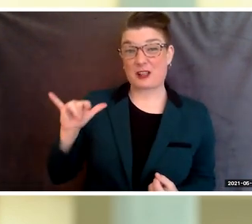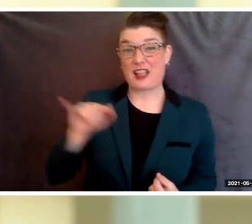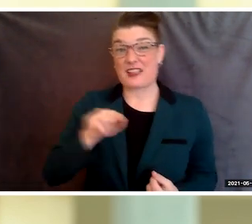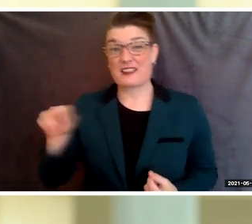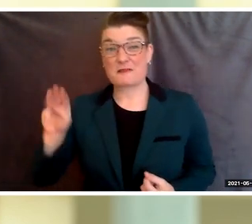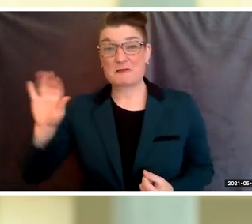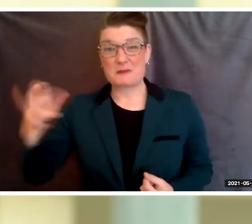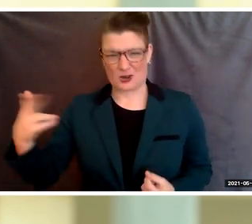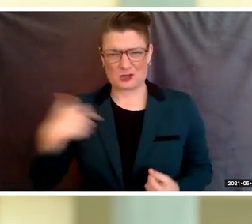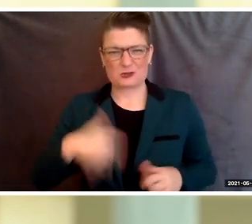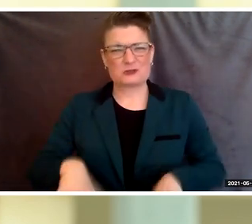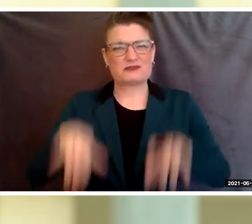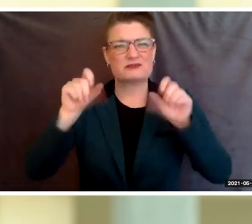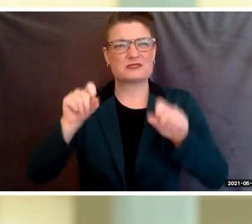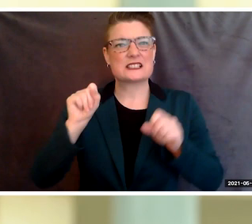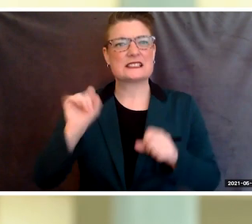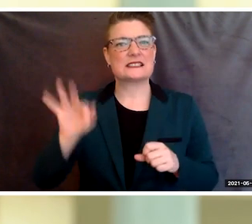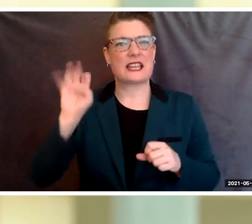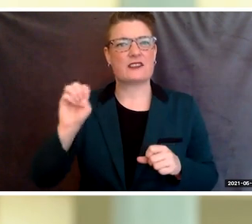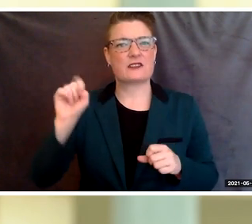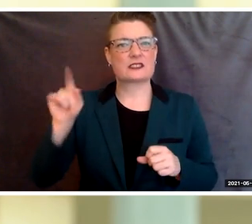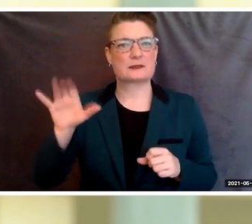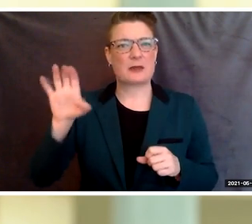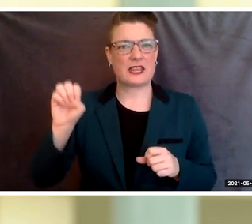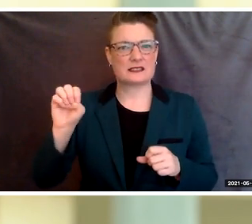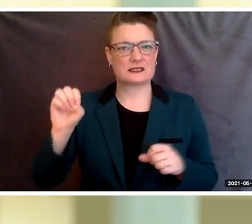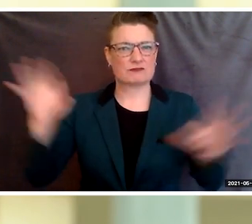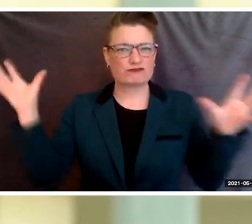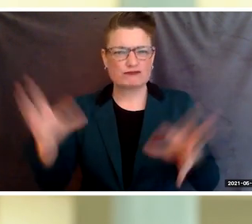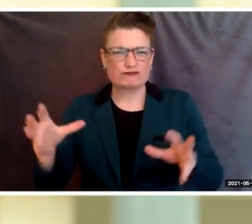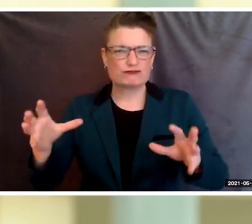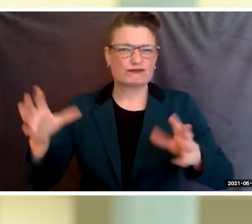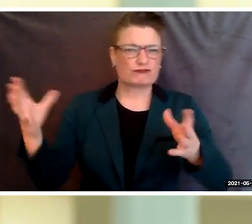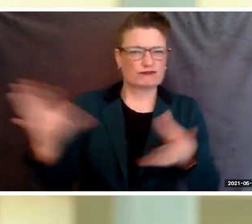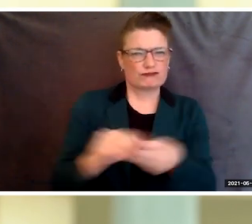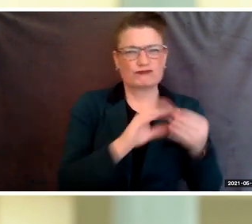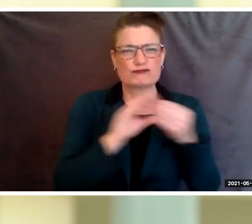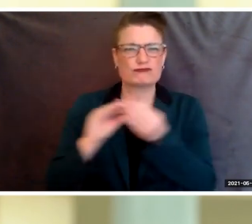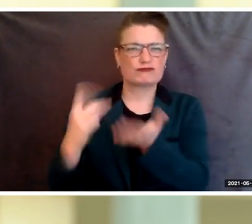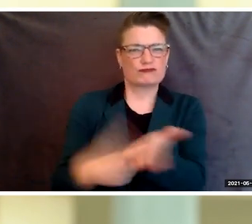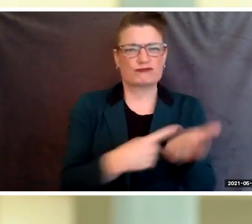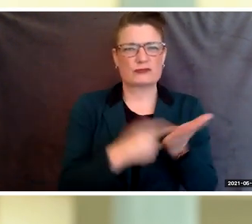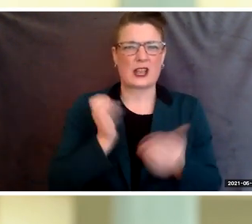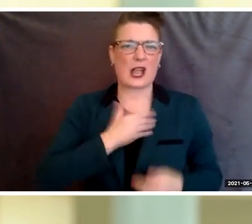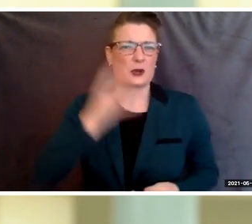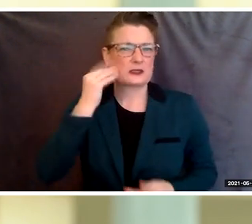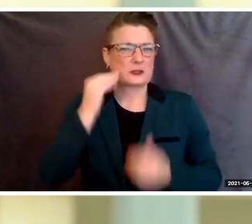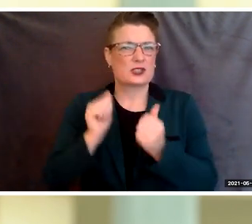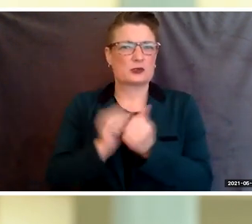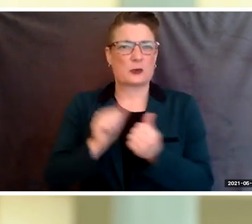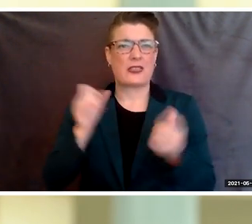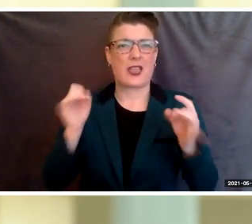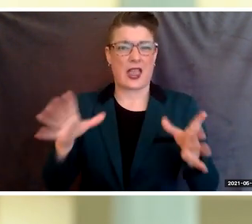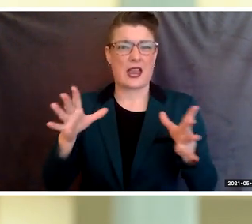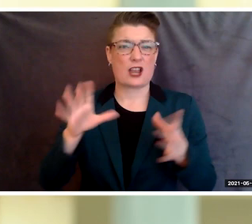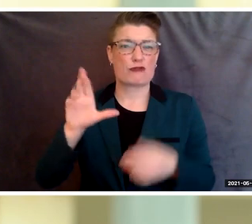discussions flourished about our experiences with black and Asian American hate crimes. In October, we presented election information